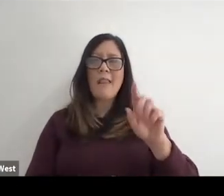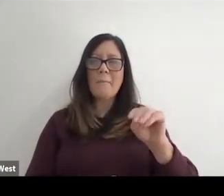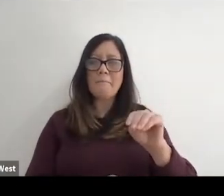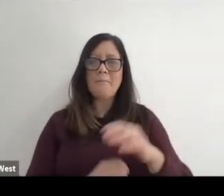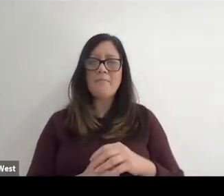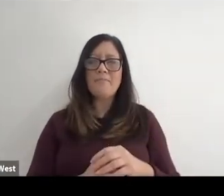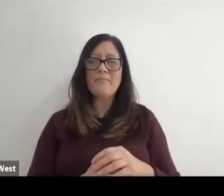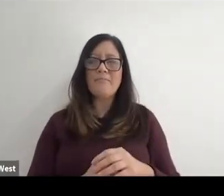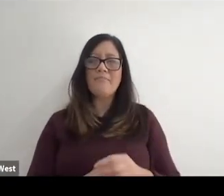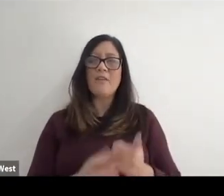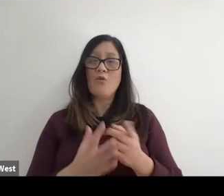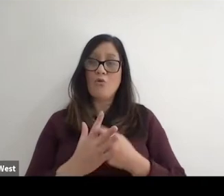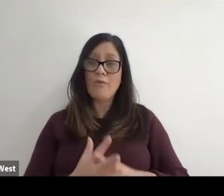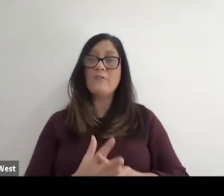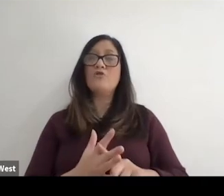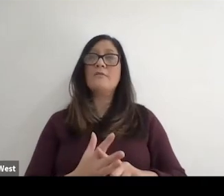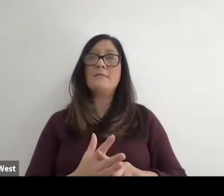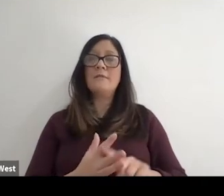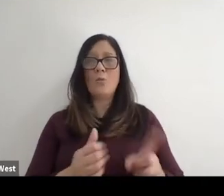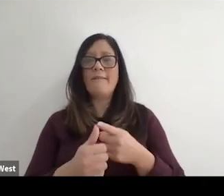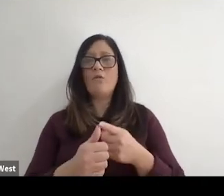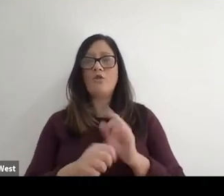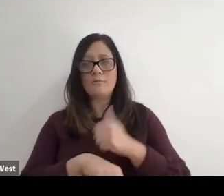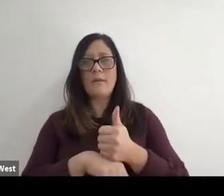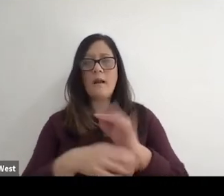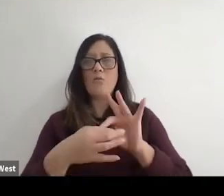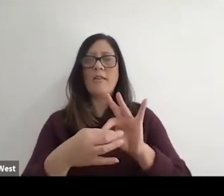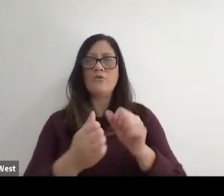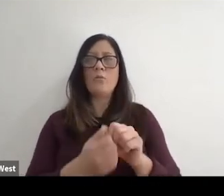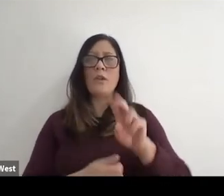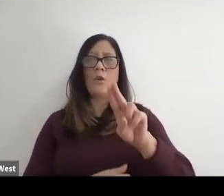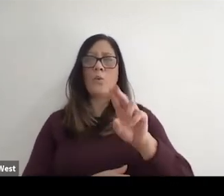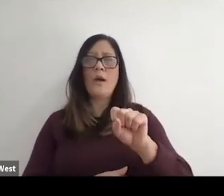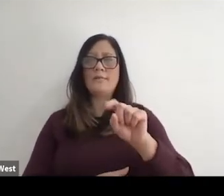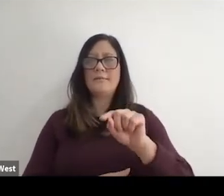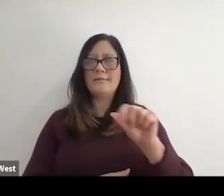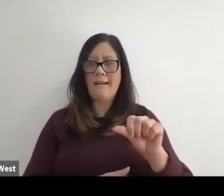We never, you know, originally when we first started our relationship with the USTA.